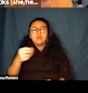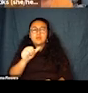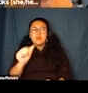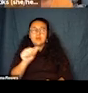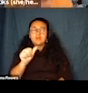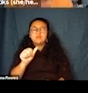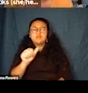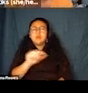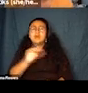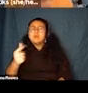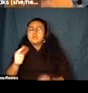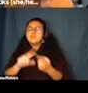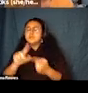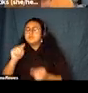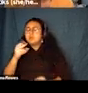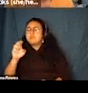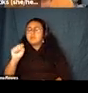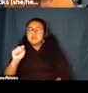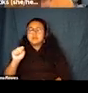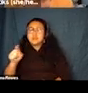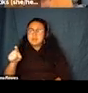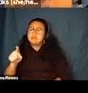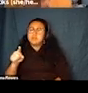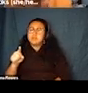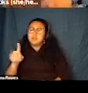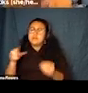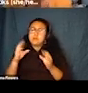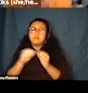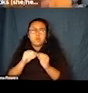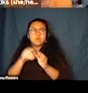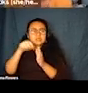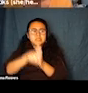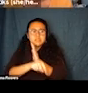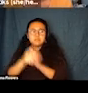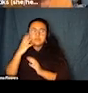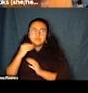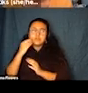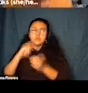much richer example of what does it mean to go beyond compliance if we take one specific item of the list